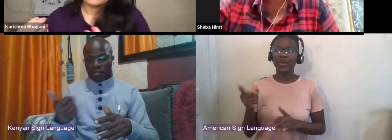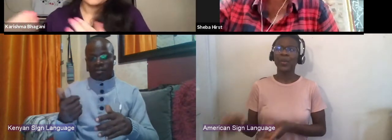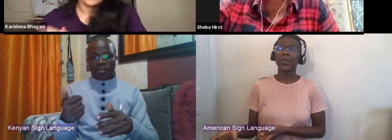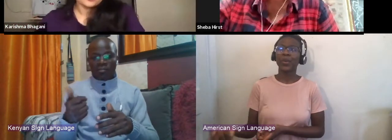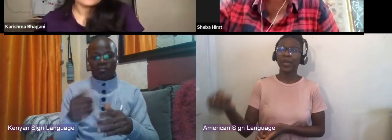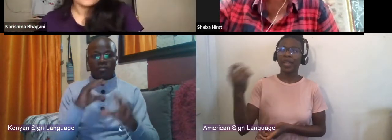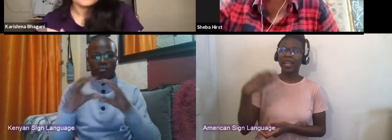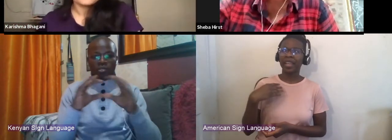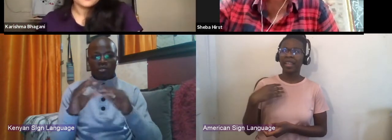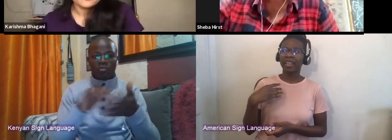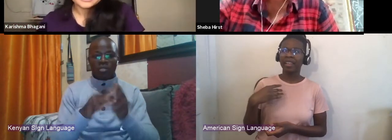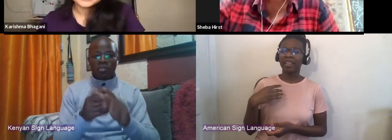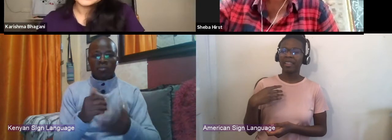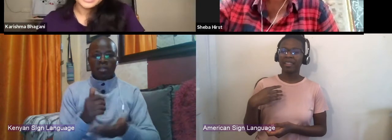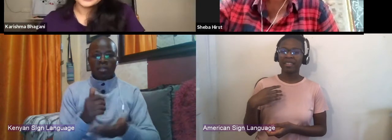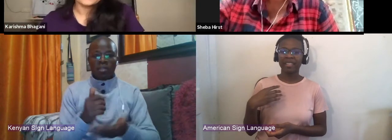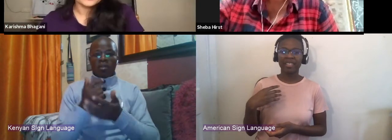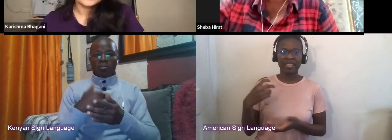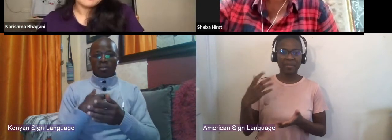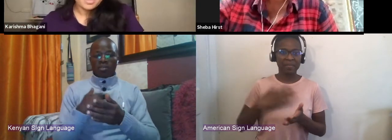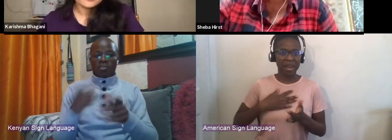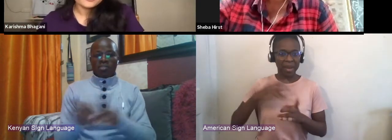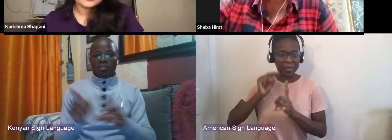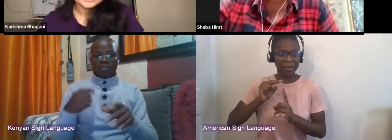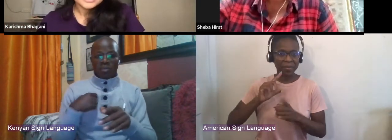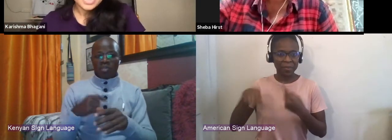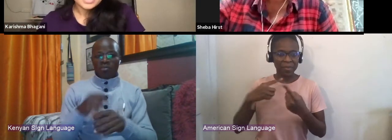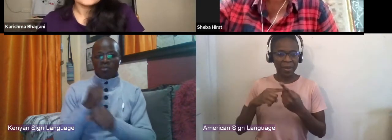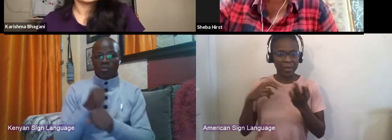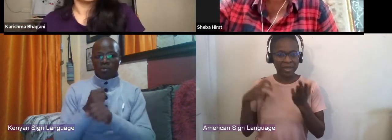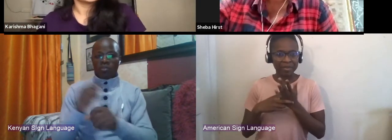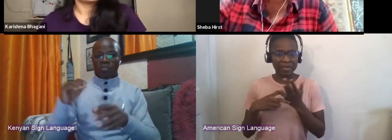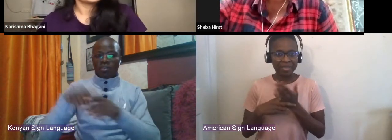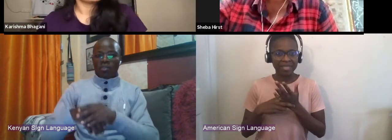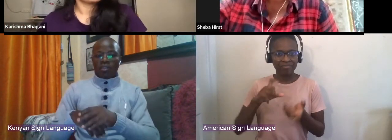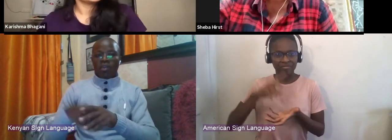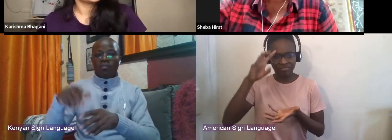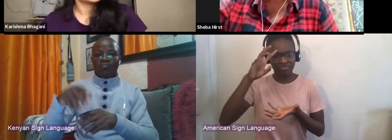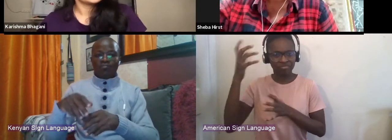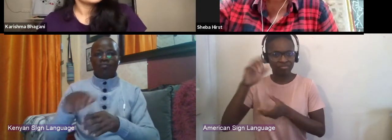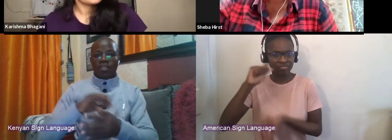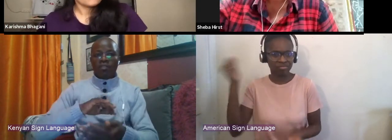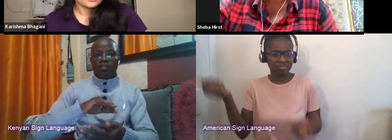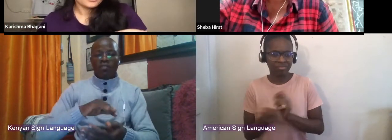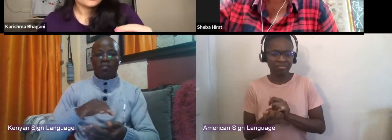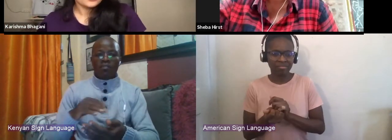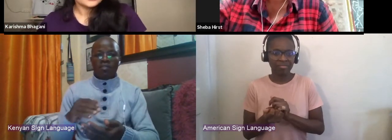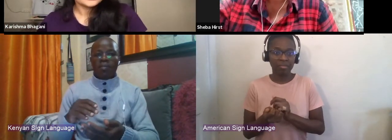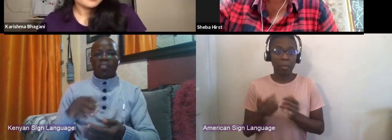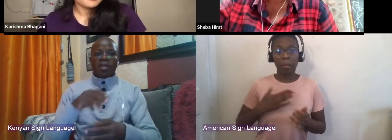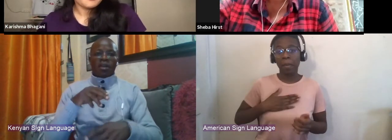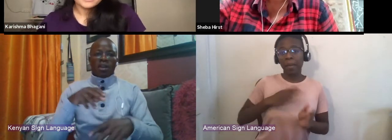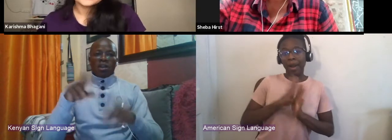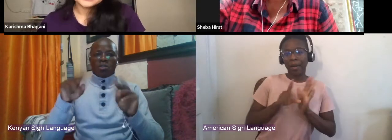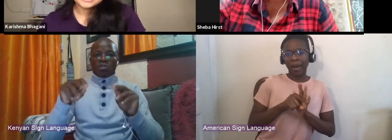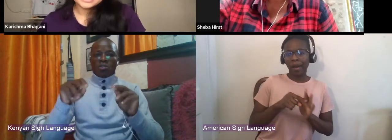very nonprofit fundraising style producing background. And you said at that moment, you said when an audience member buys a ticket,